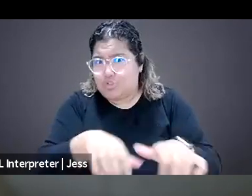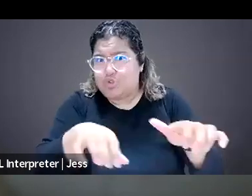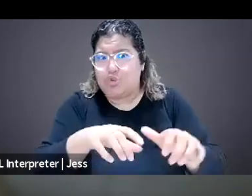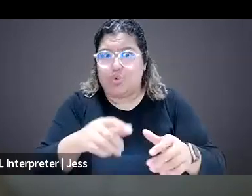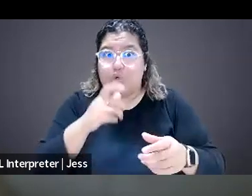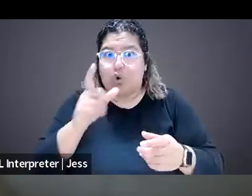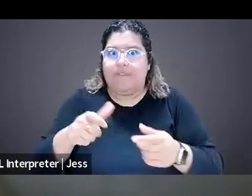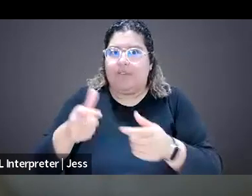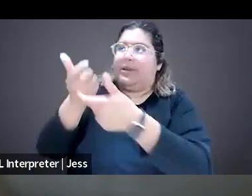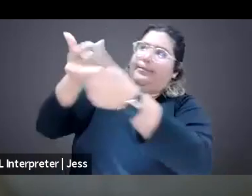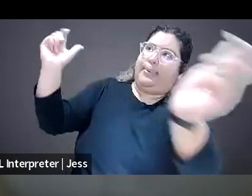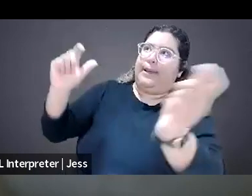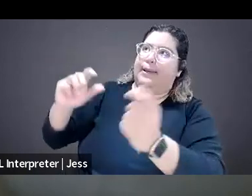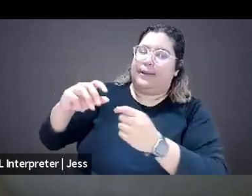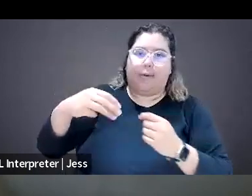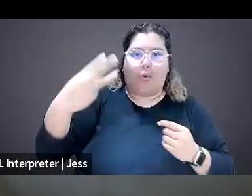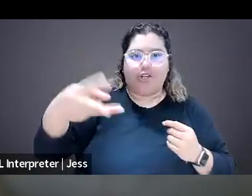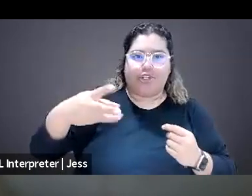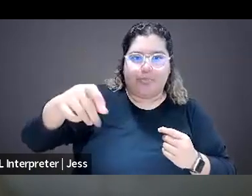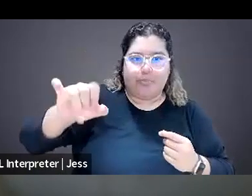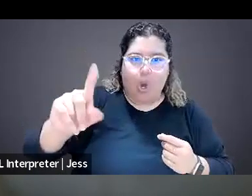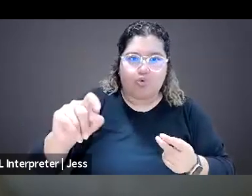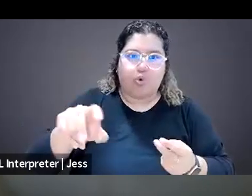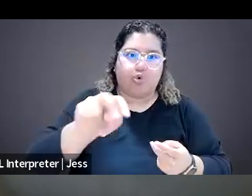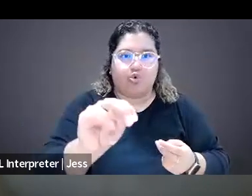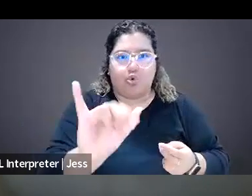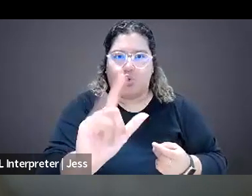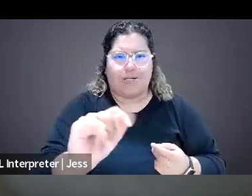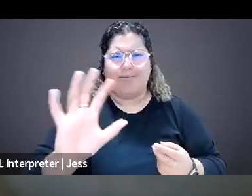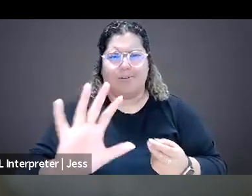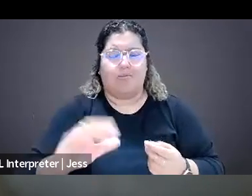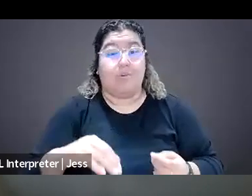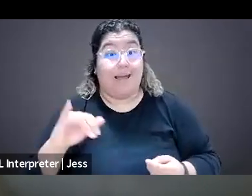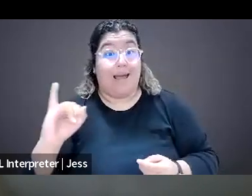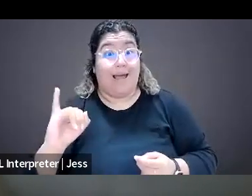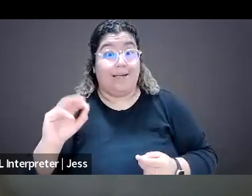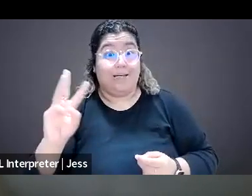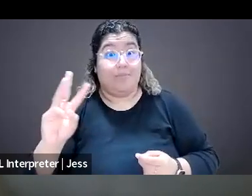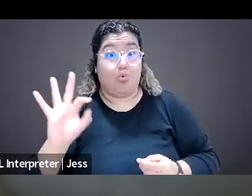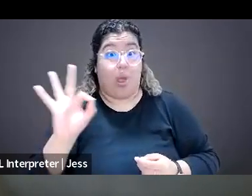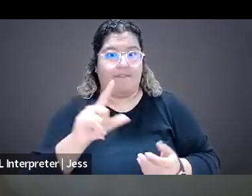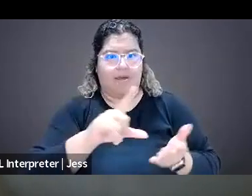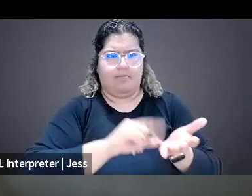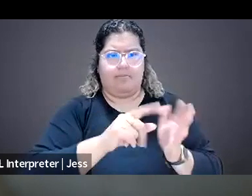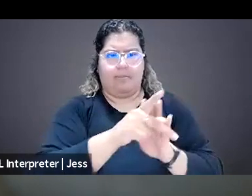the IWMF has published a policy guide for newsrooms to support journalists experiencing online violence.